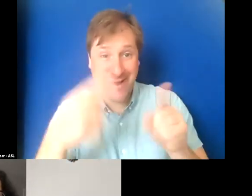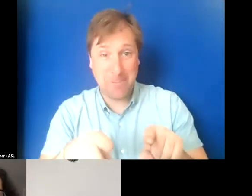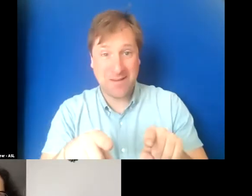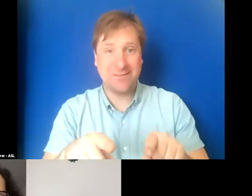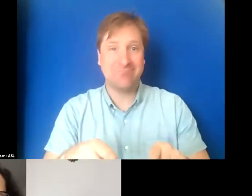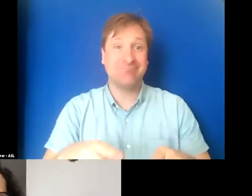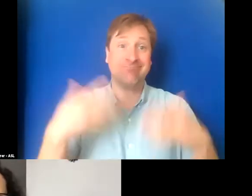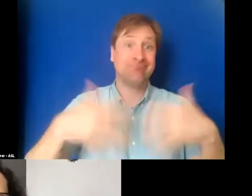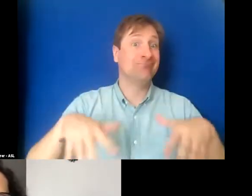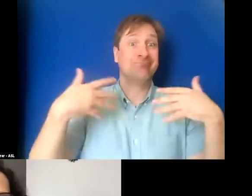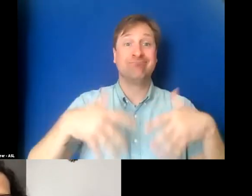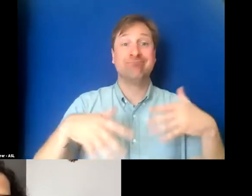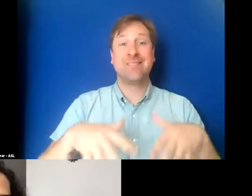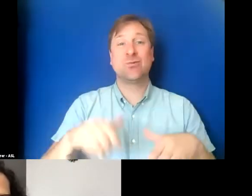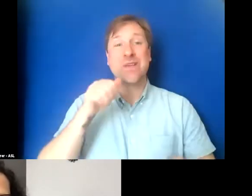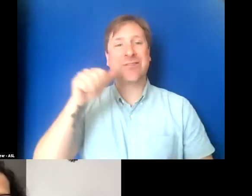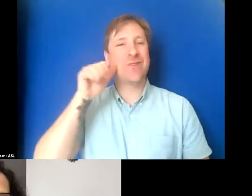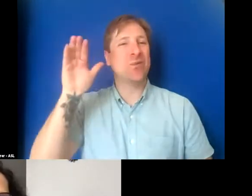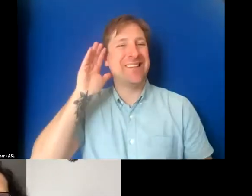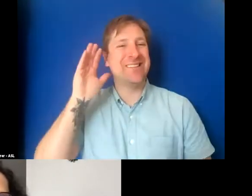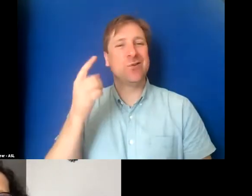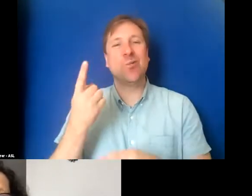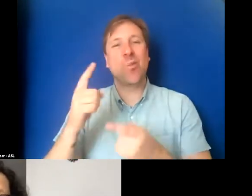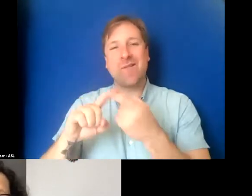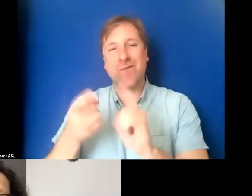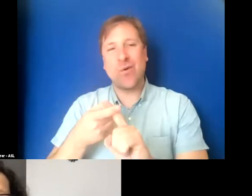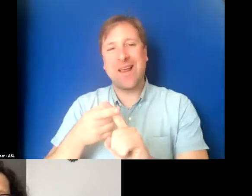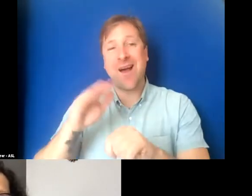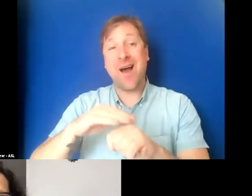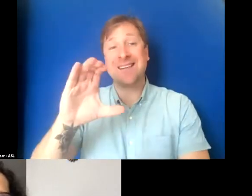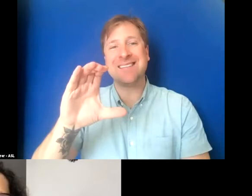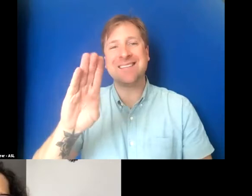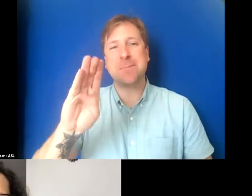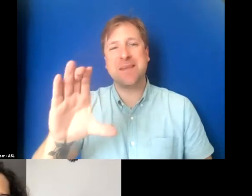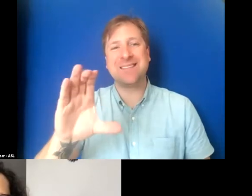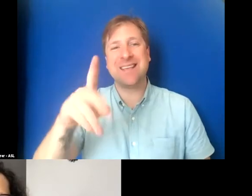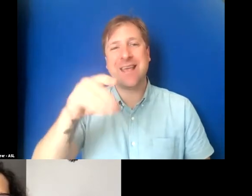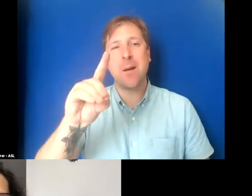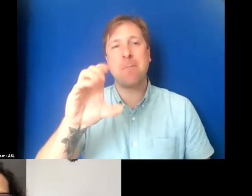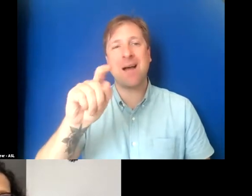I was listening to a friend of mine on a CBC podcast. She's a university professor.